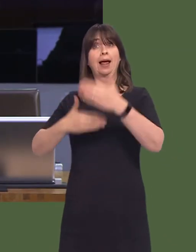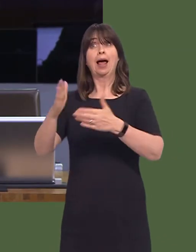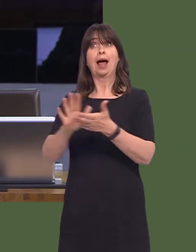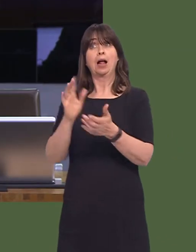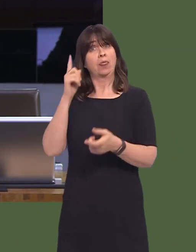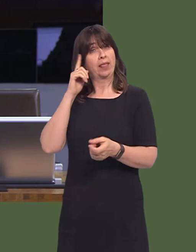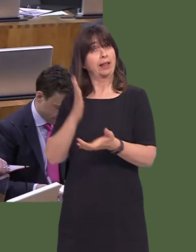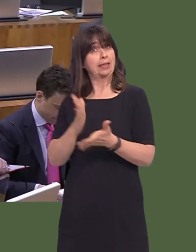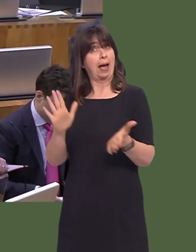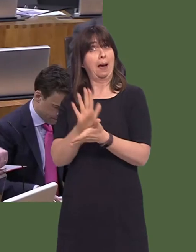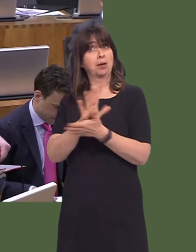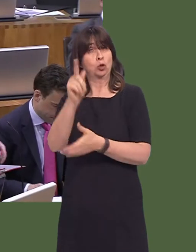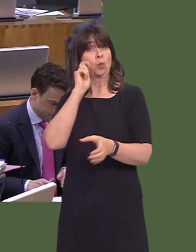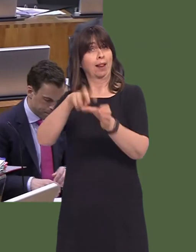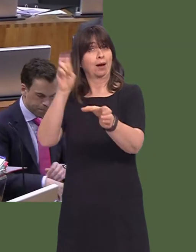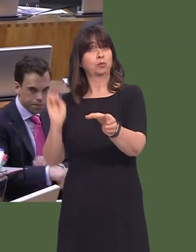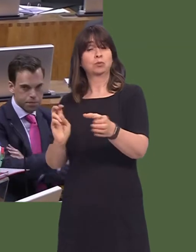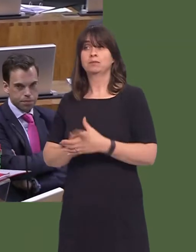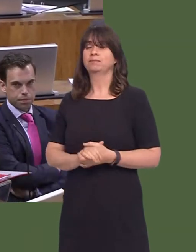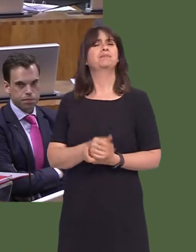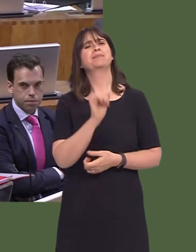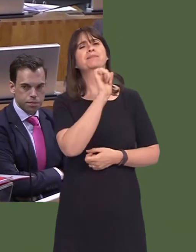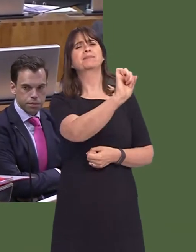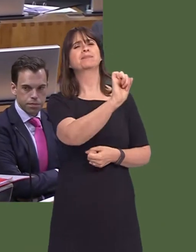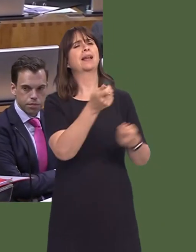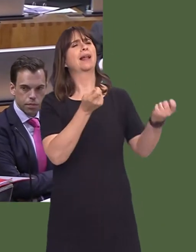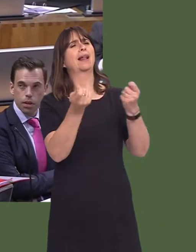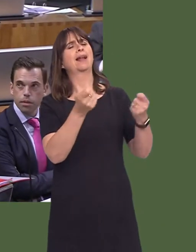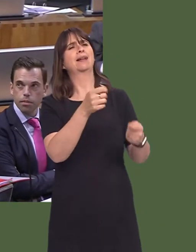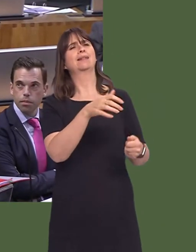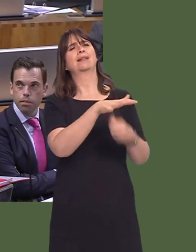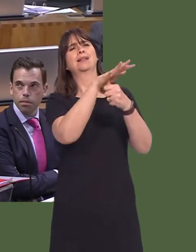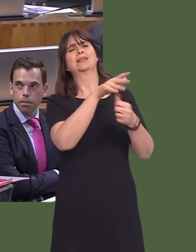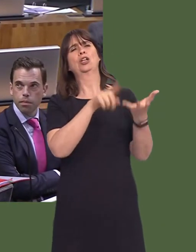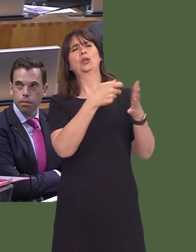Carwyn Jones AM: Well, I think the leader of UKIP is an example of life after death